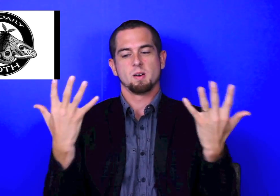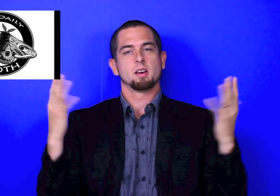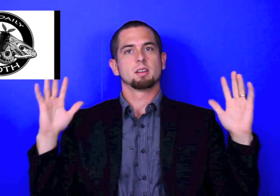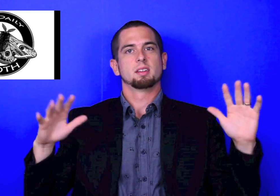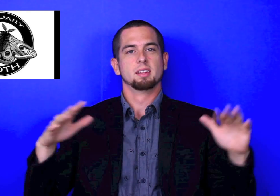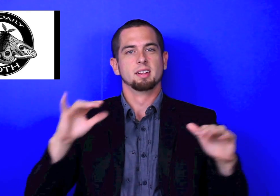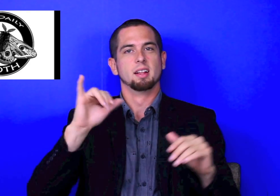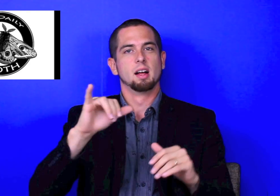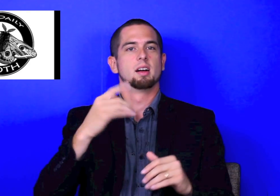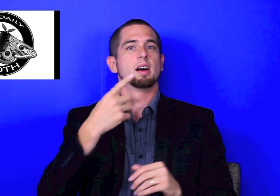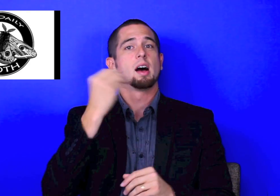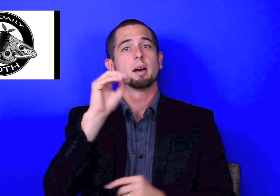A moth has wings, which is its most important thing. In the same way, our hands are our most important thing.